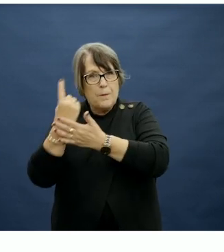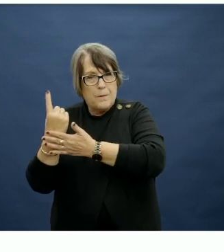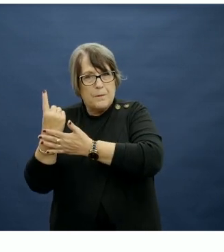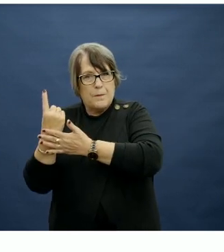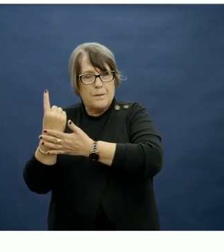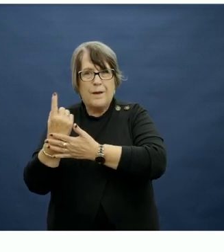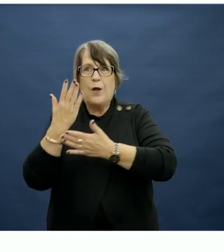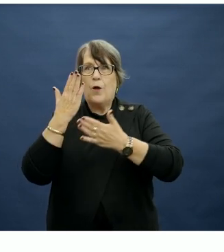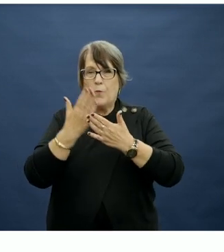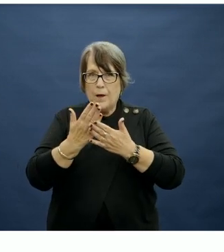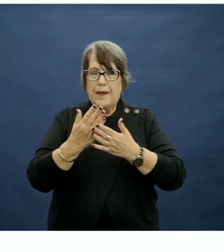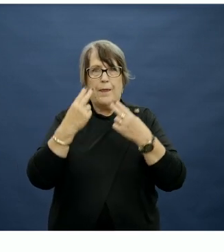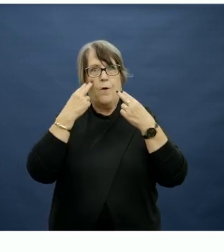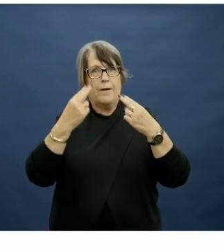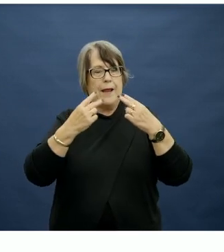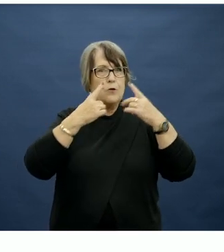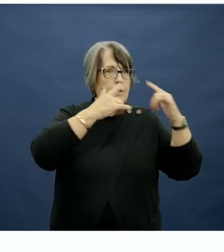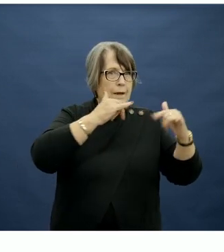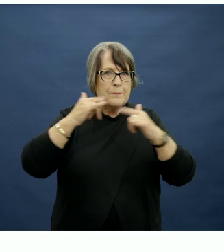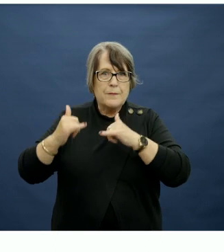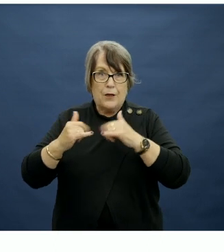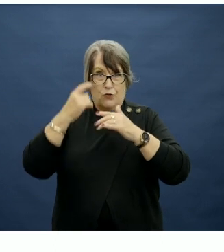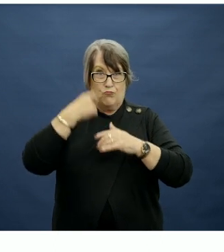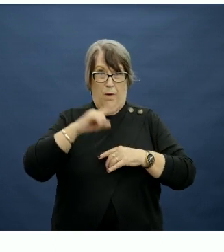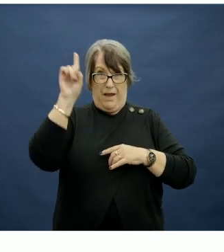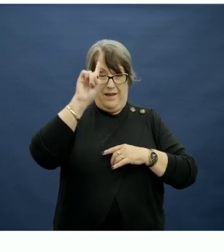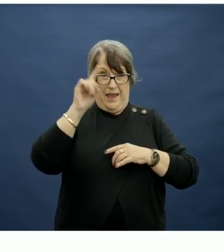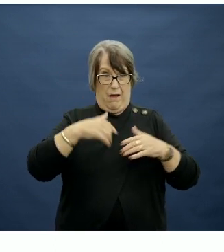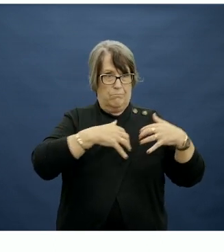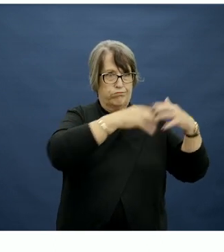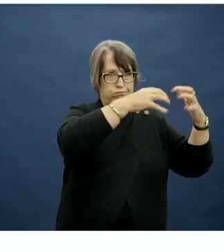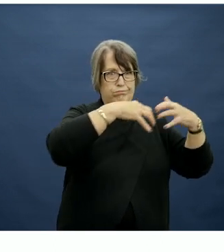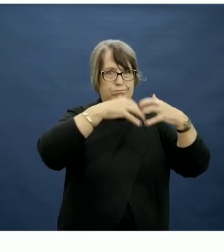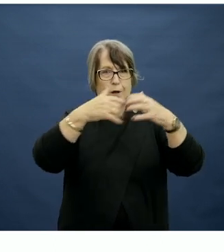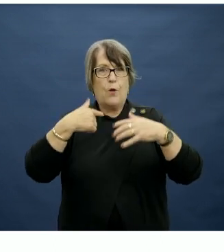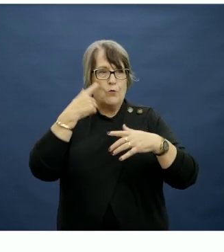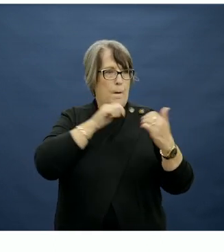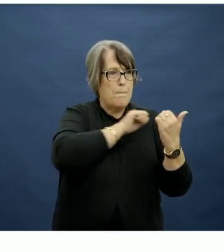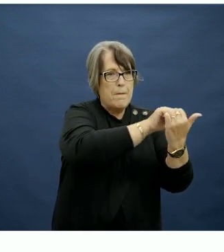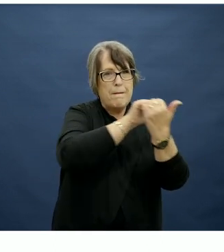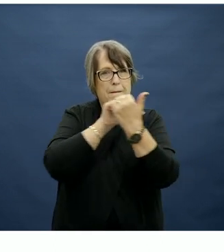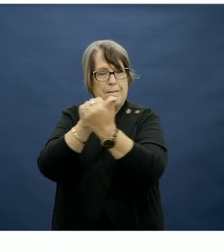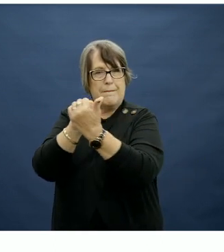are some natural experiments already starting up, and our aim is to partner with these popping